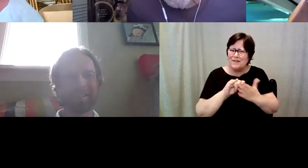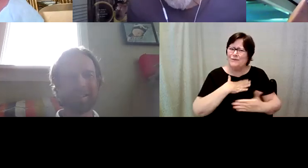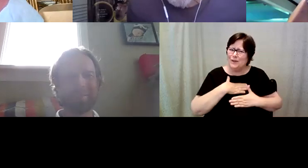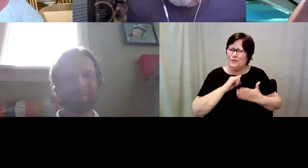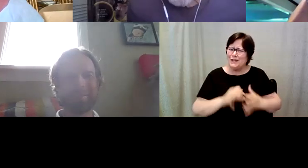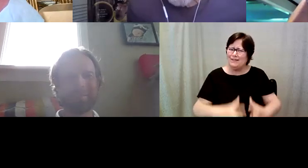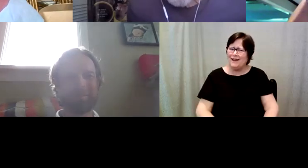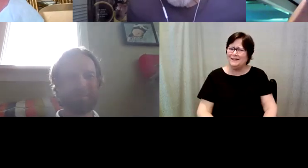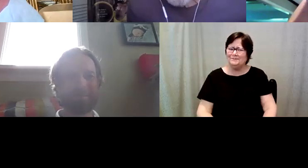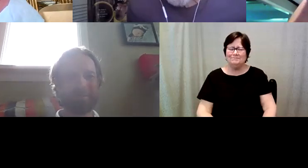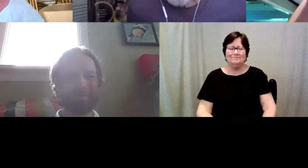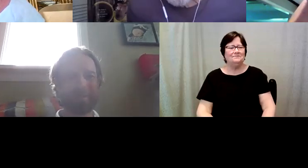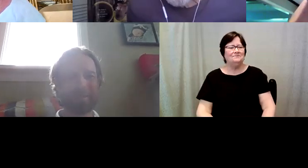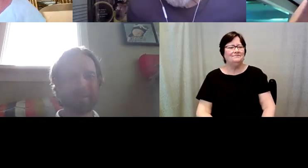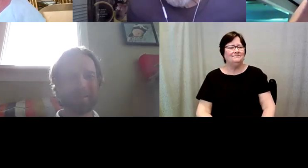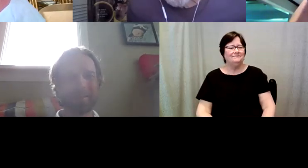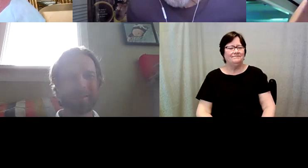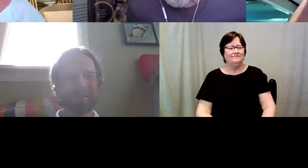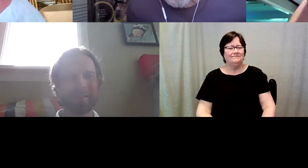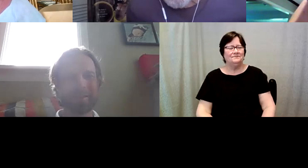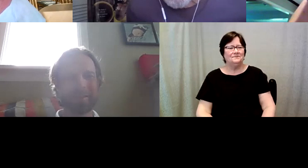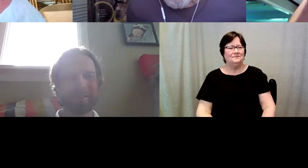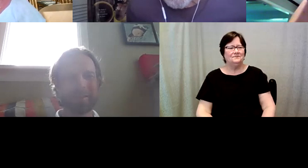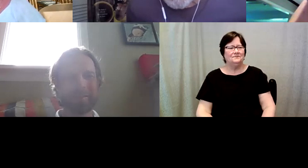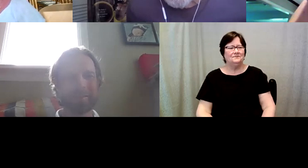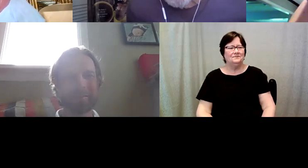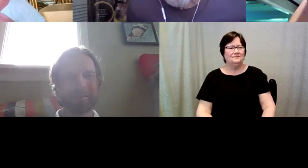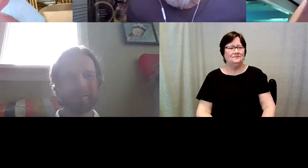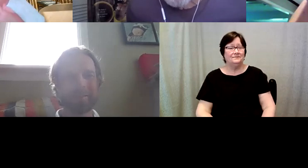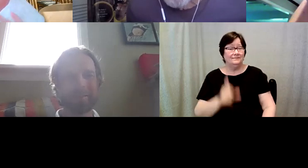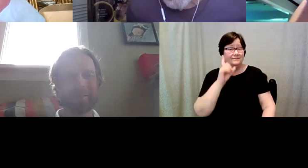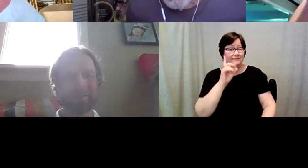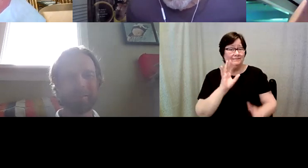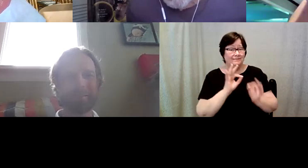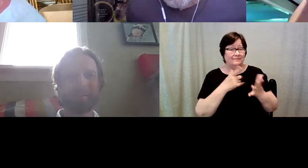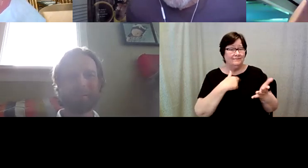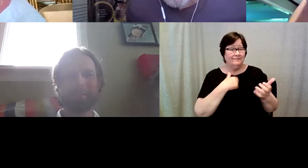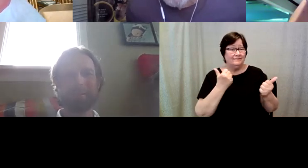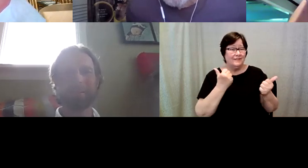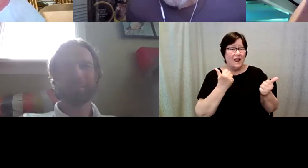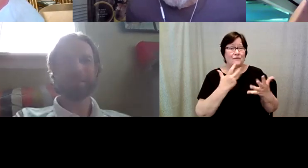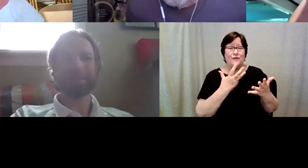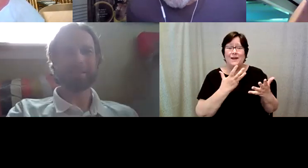Kelly Redder: i'm glad good plan, and I think the interpreters am afraid, be both talk so much, I hope we did.